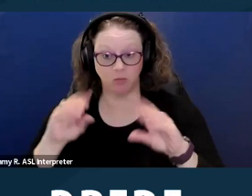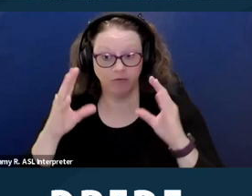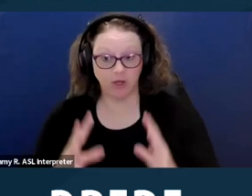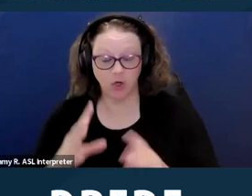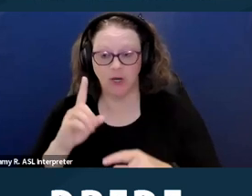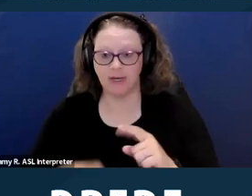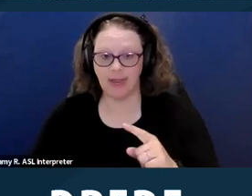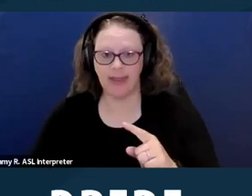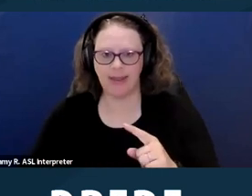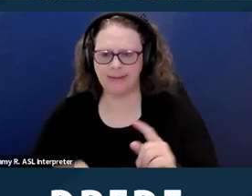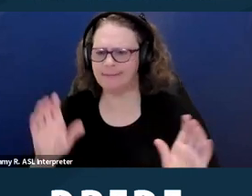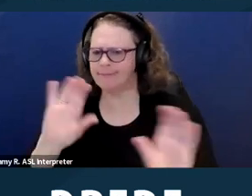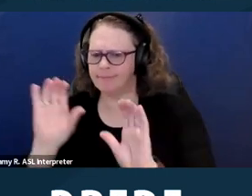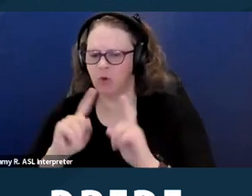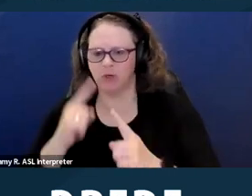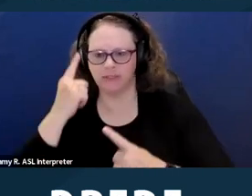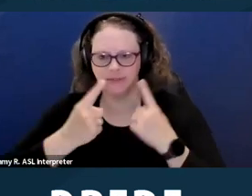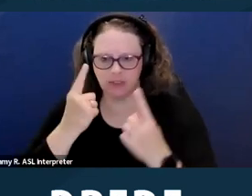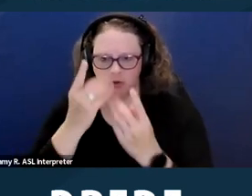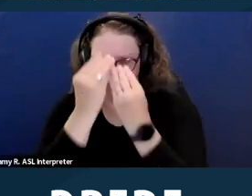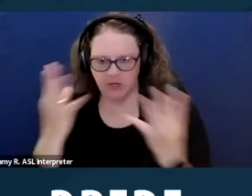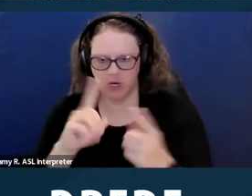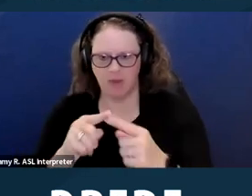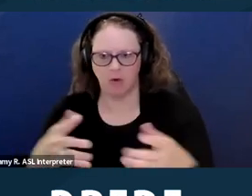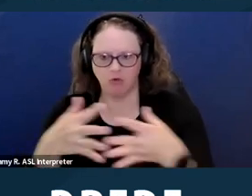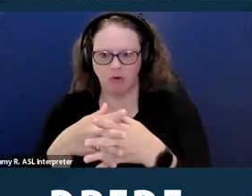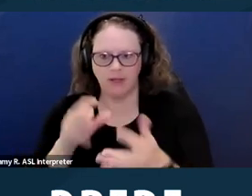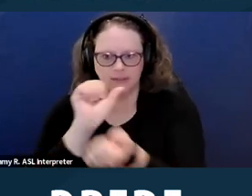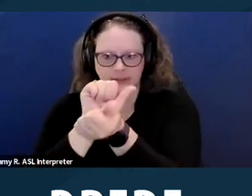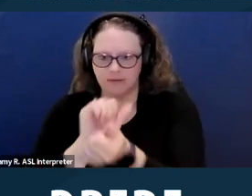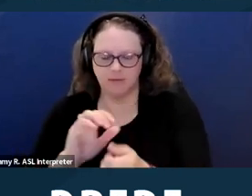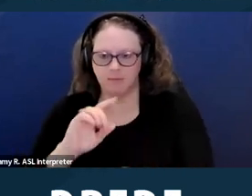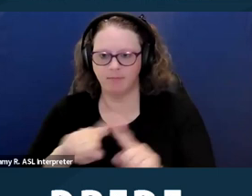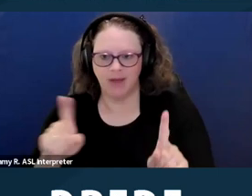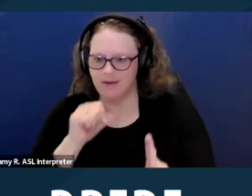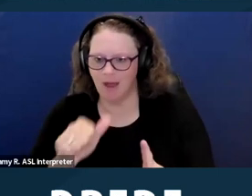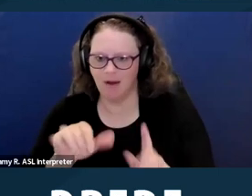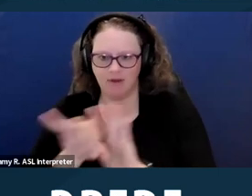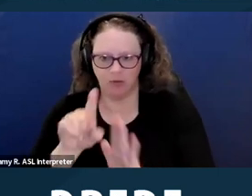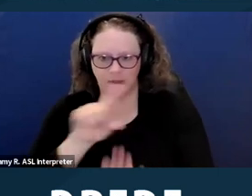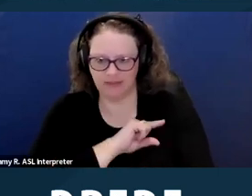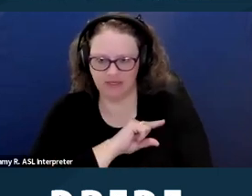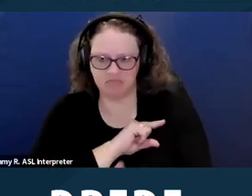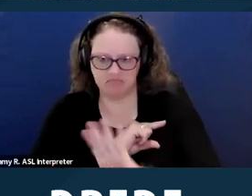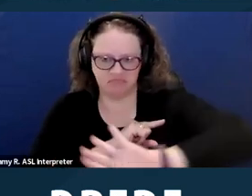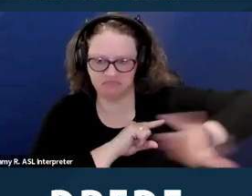or consider information about arrest that did not lead to a conviction, about being questioned, apprehended,